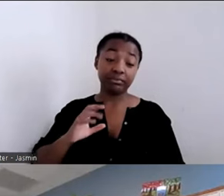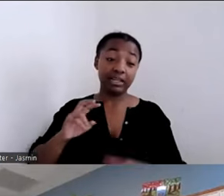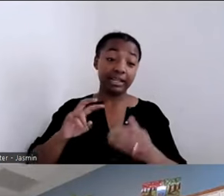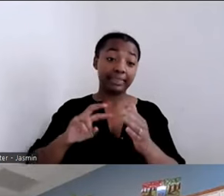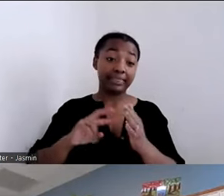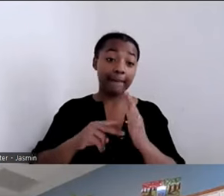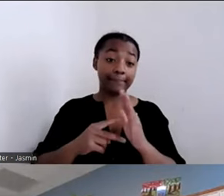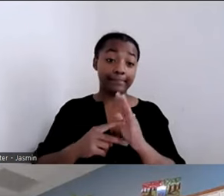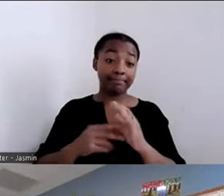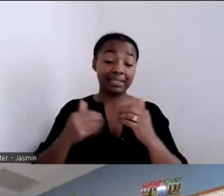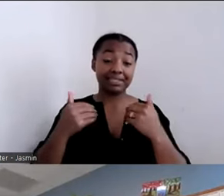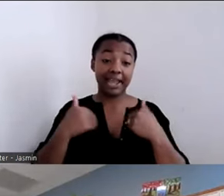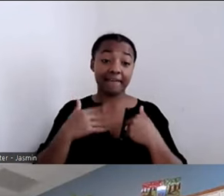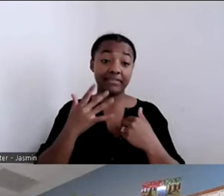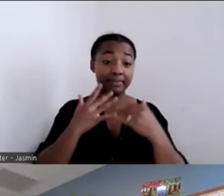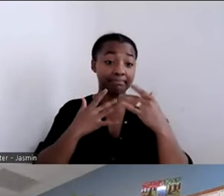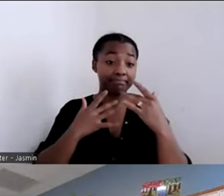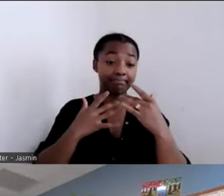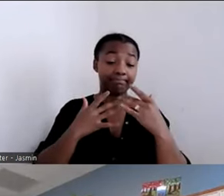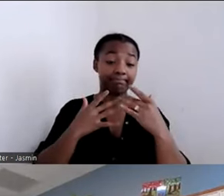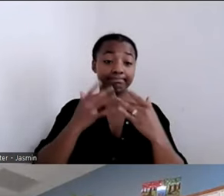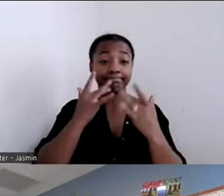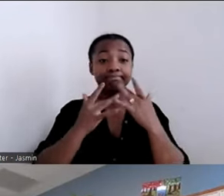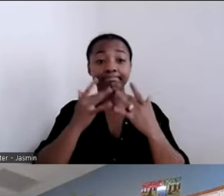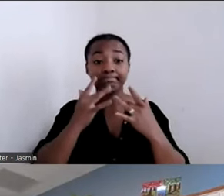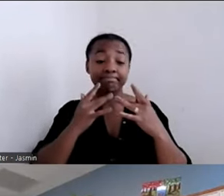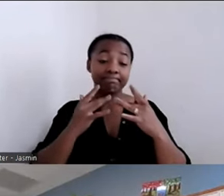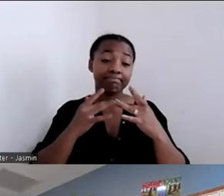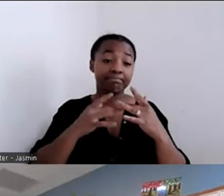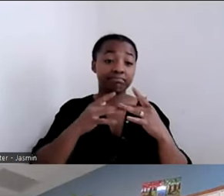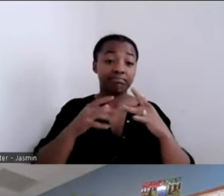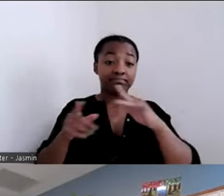We have to get out there and talk about who we are and our successes.